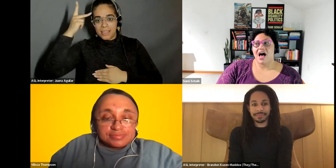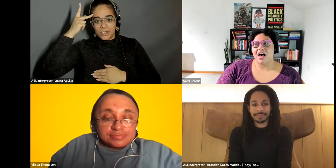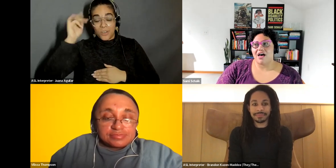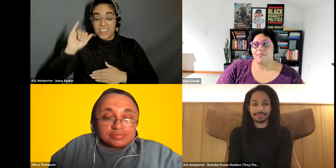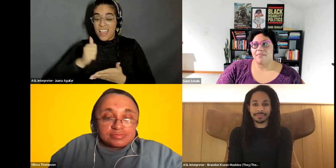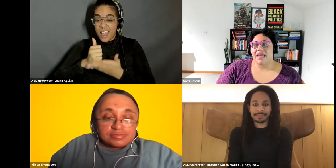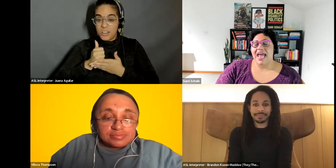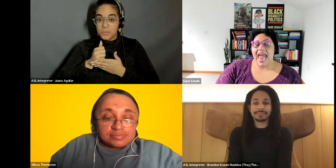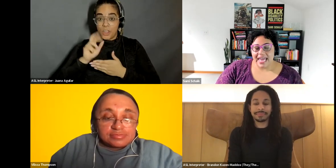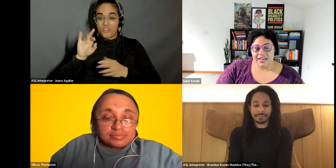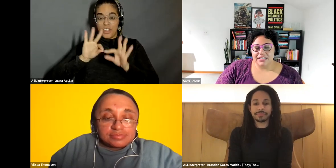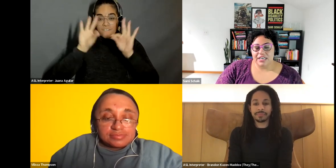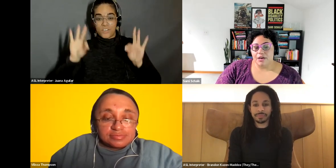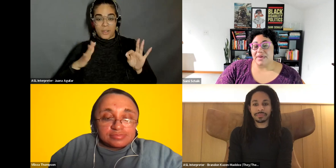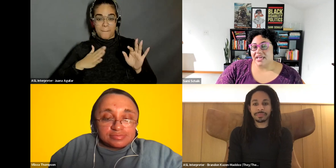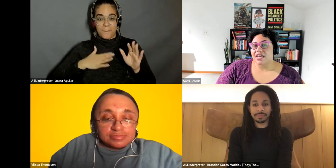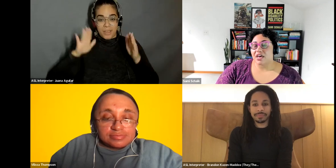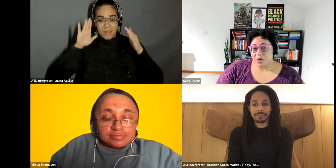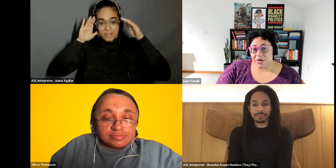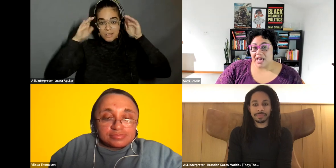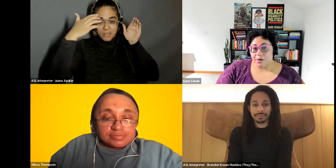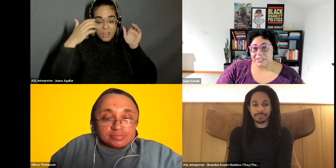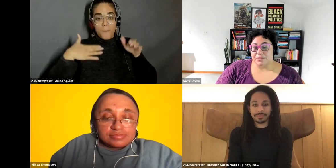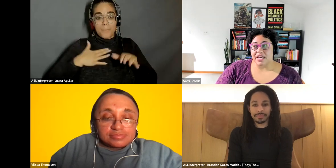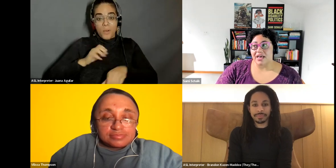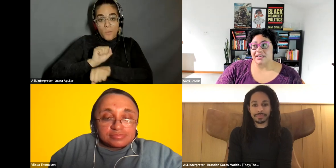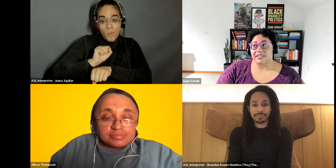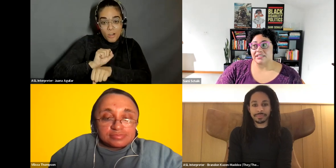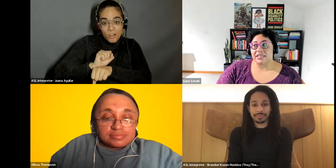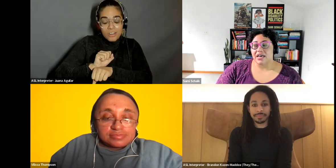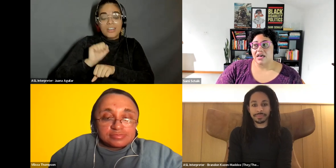Sami Schalk: and being in community helps, because